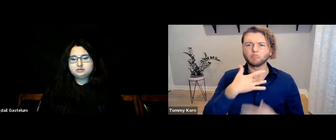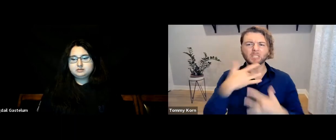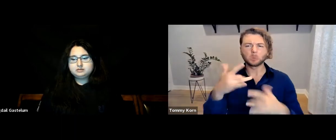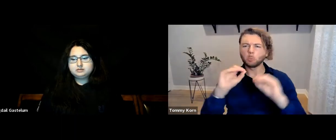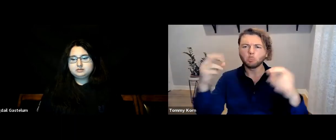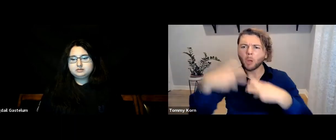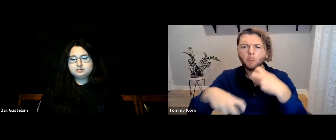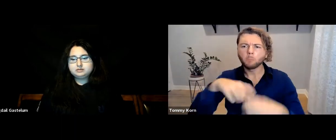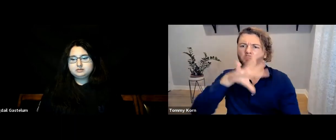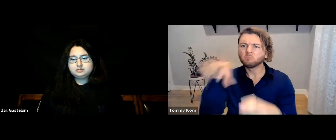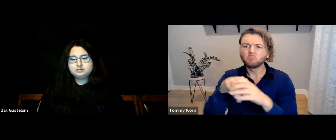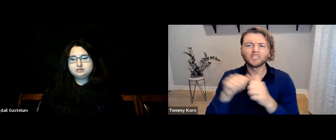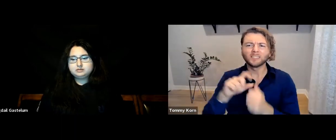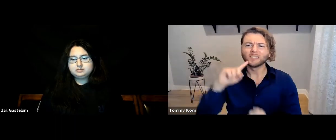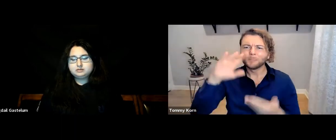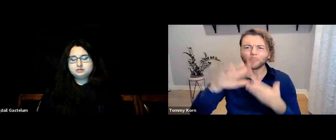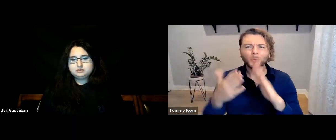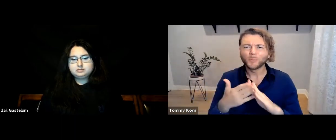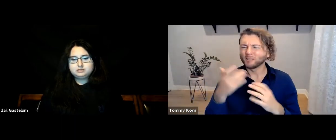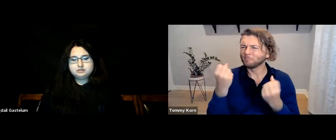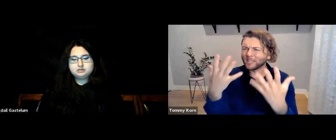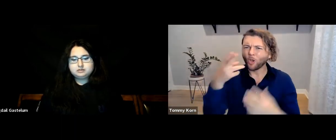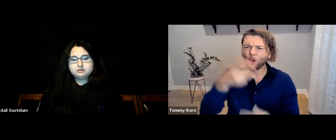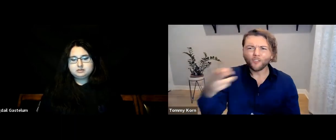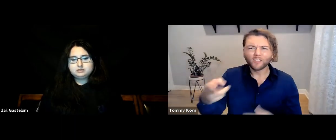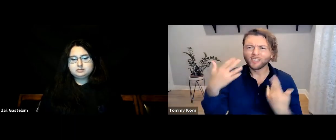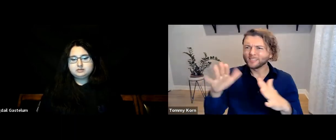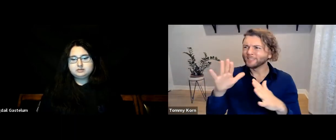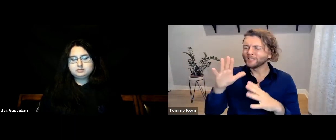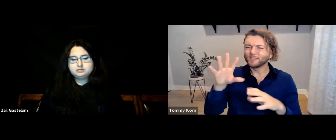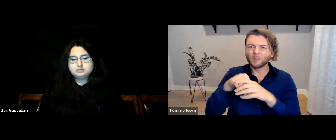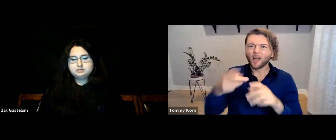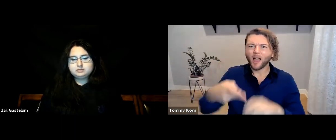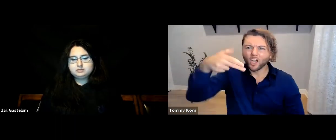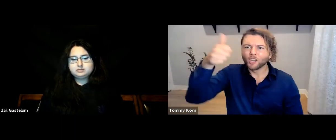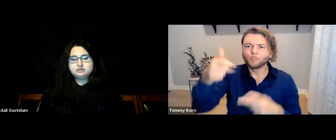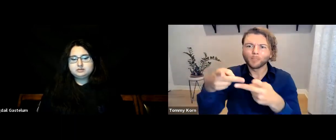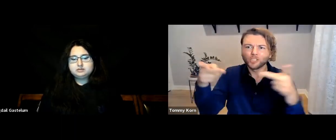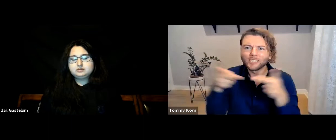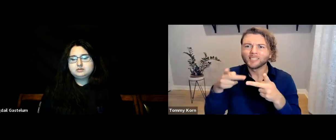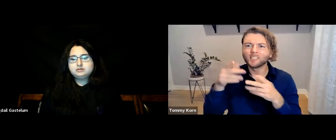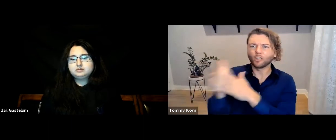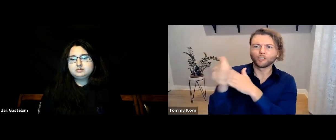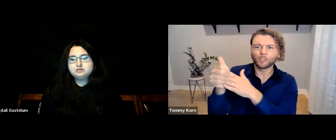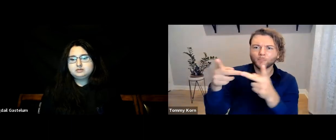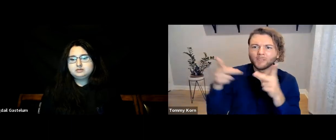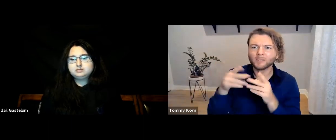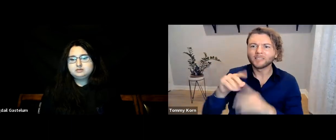they can absolutely be part of the community. There are many HoH people who hold high leadership positions